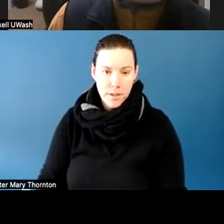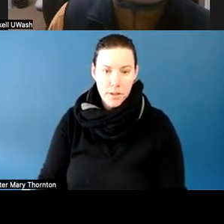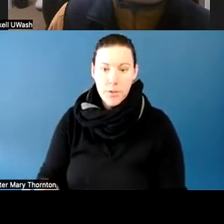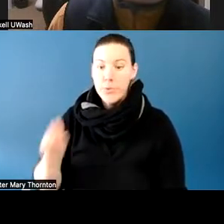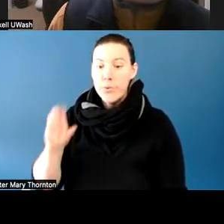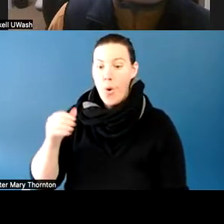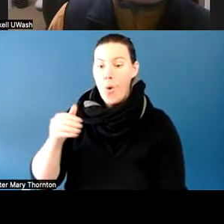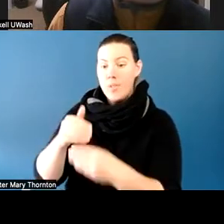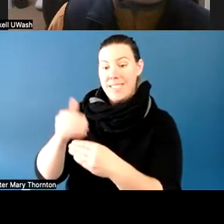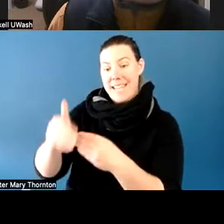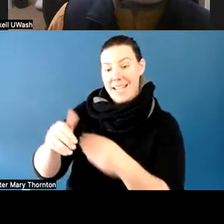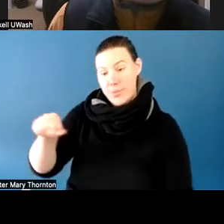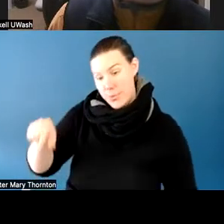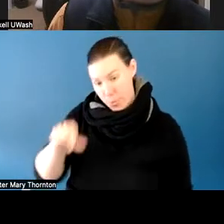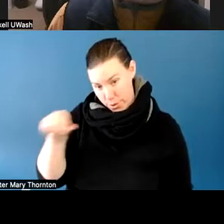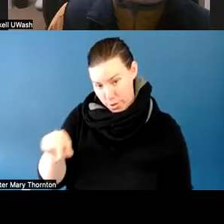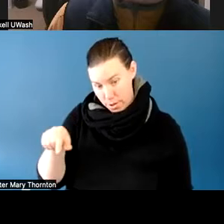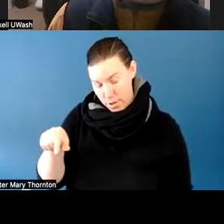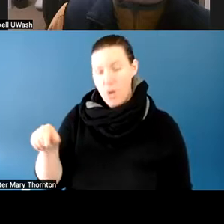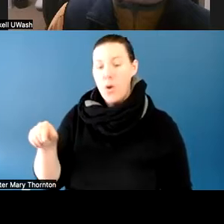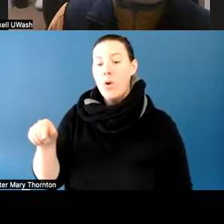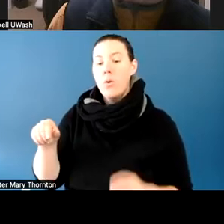we were able to communicate with the student